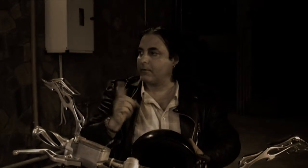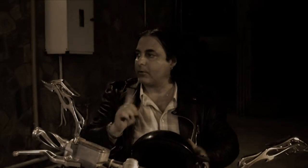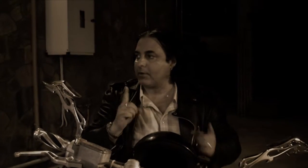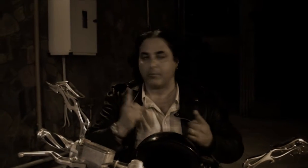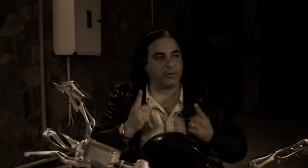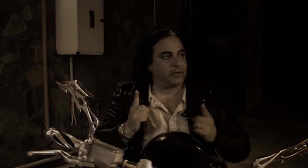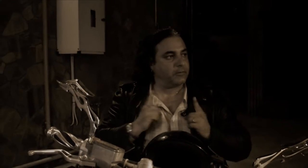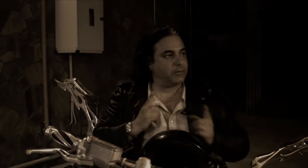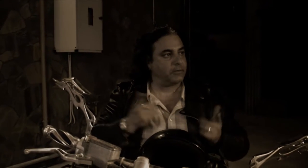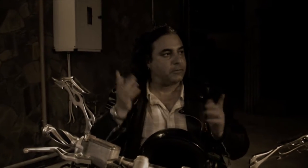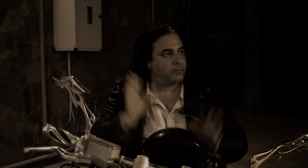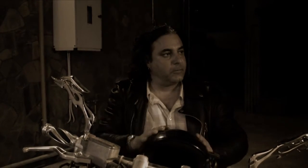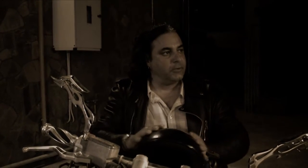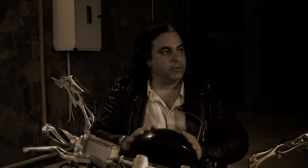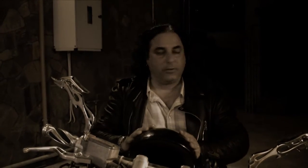There is nobody. we wait